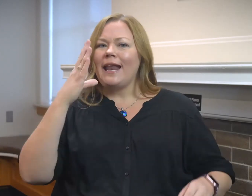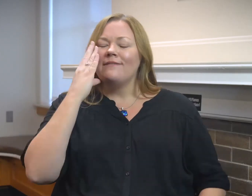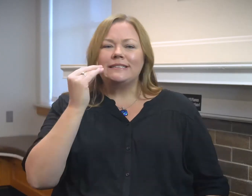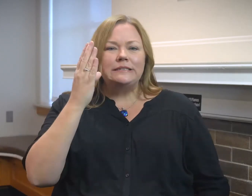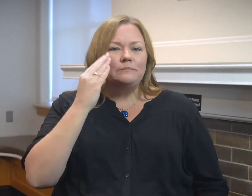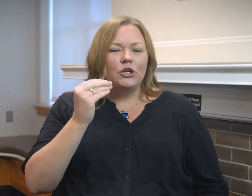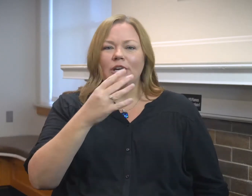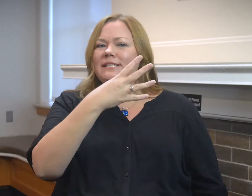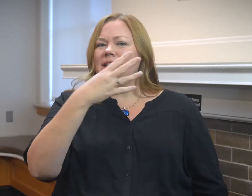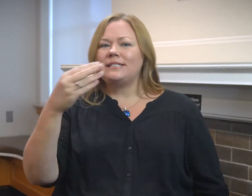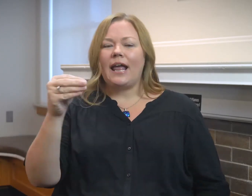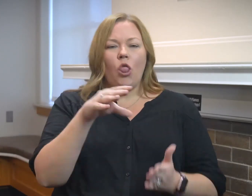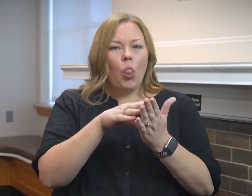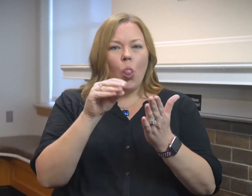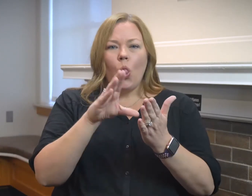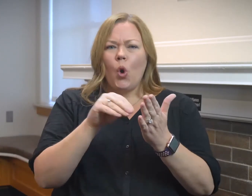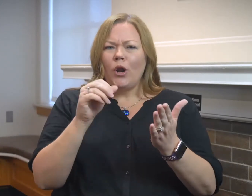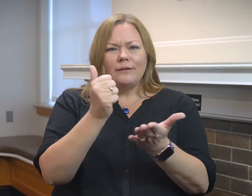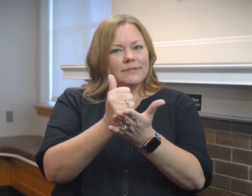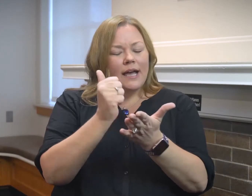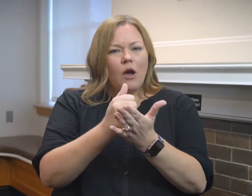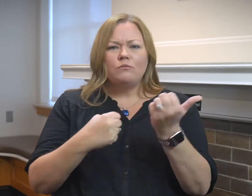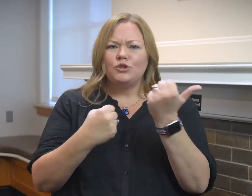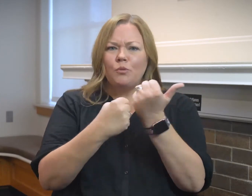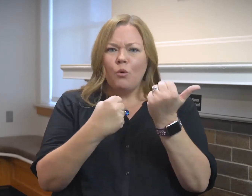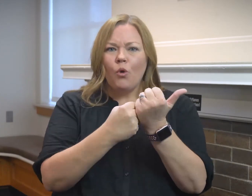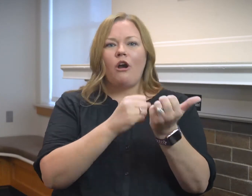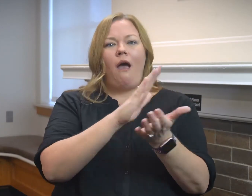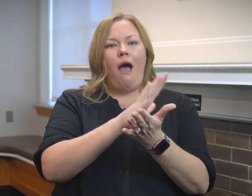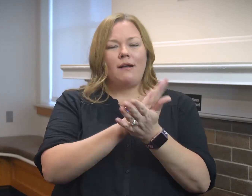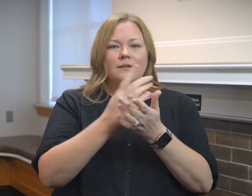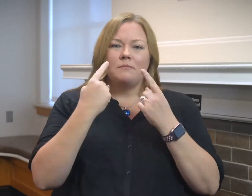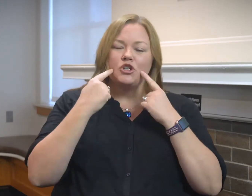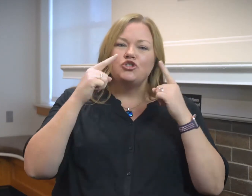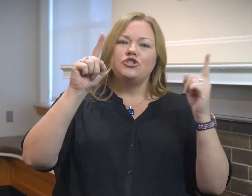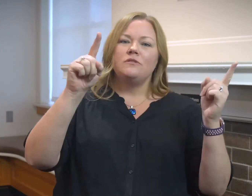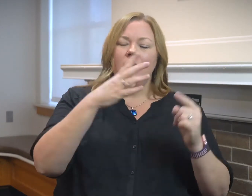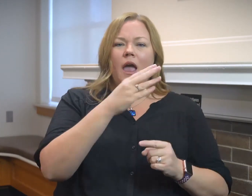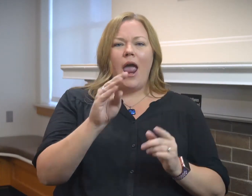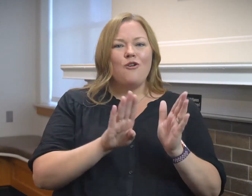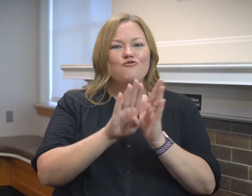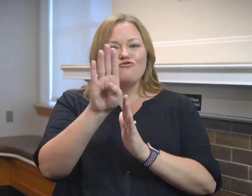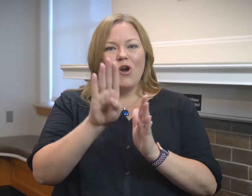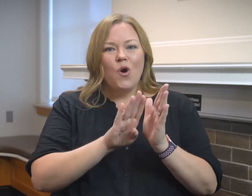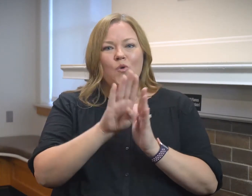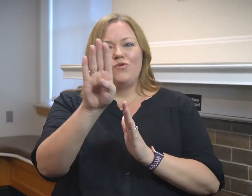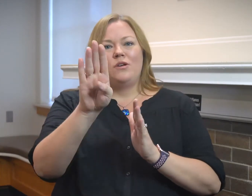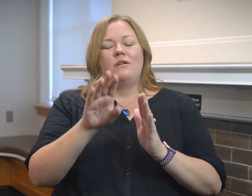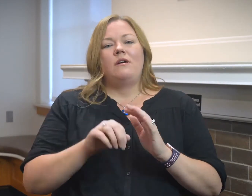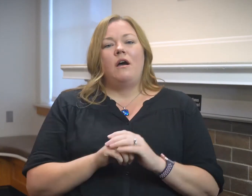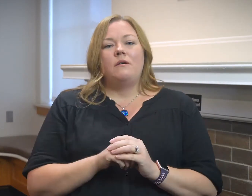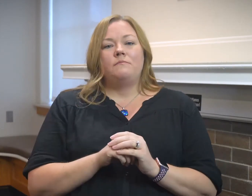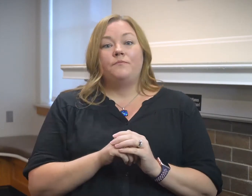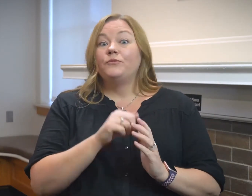E.C. offers a variety of experiences and learning to help support academic achievement and growth.